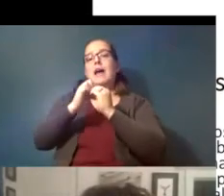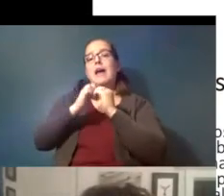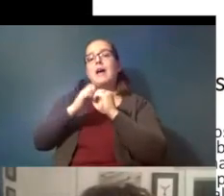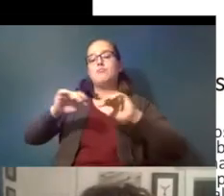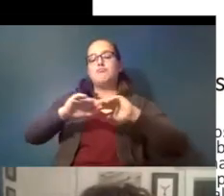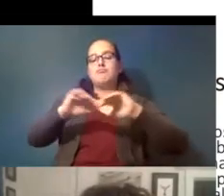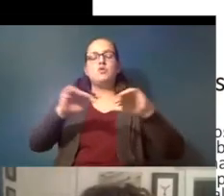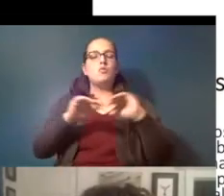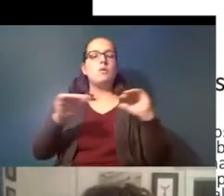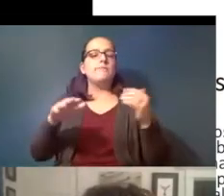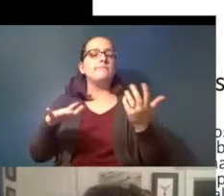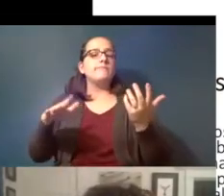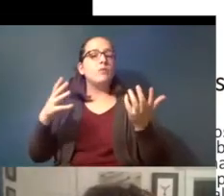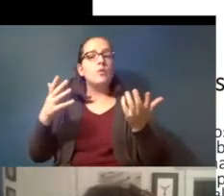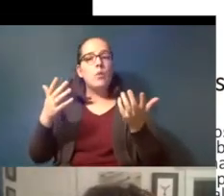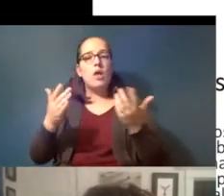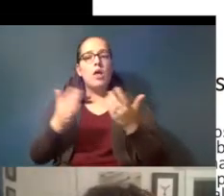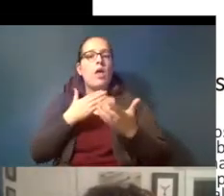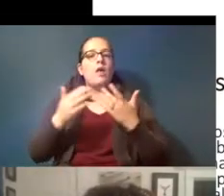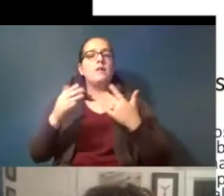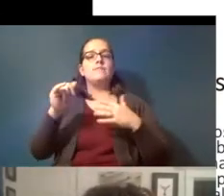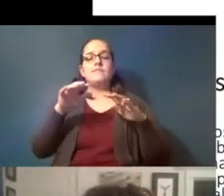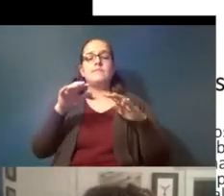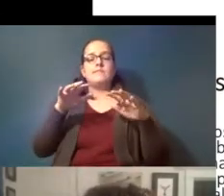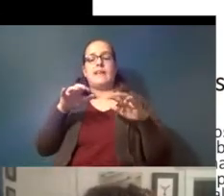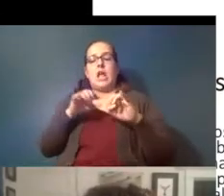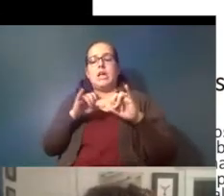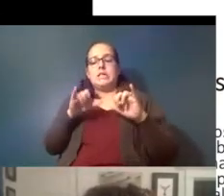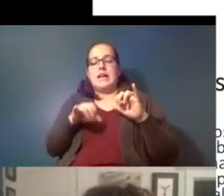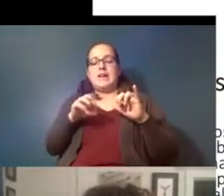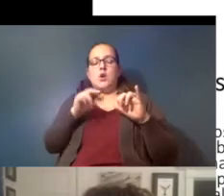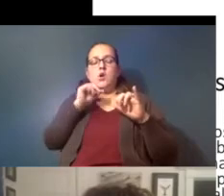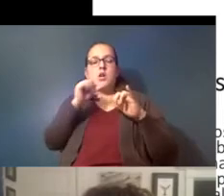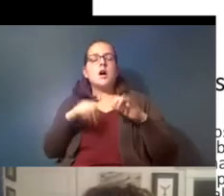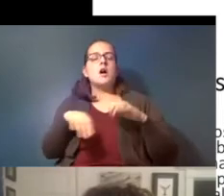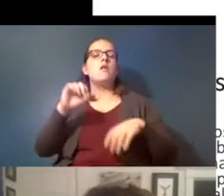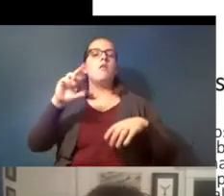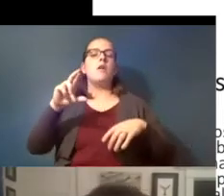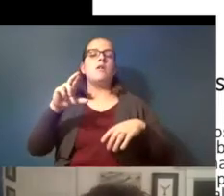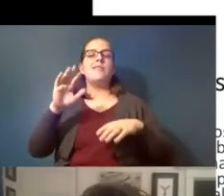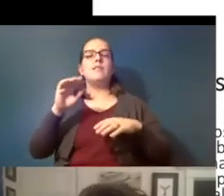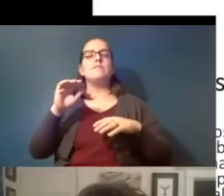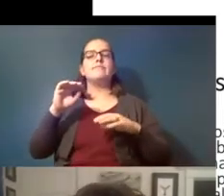you know whether they're whether they're freezing or not whether they are meandering sort of you